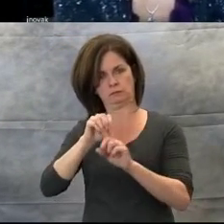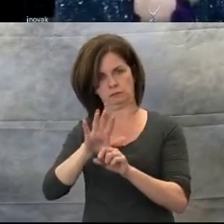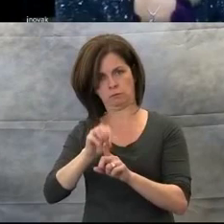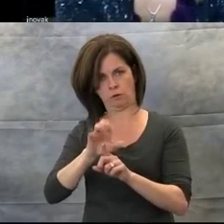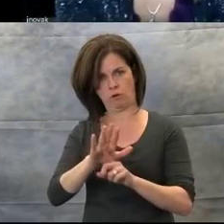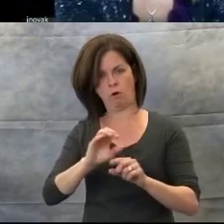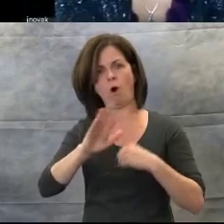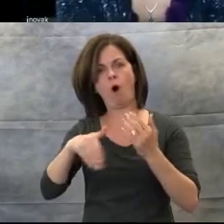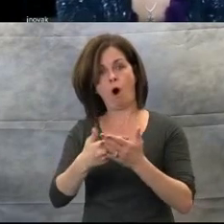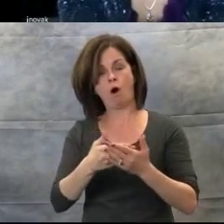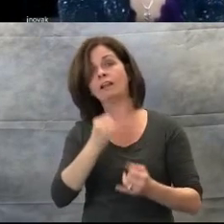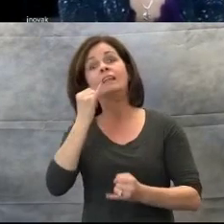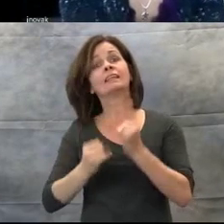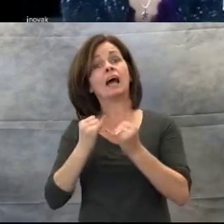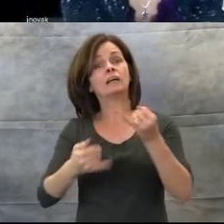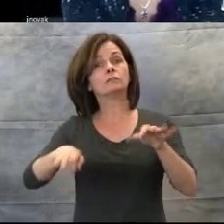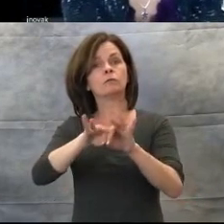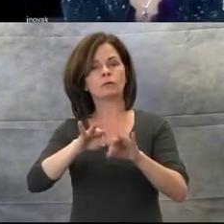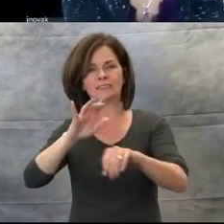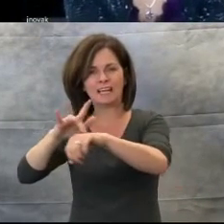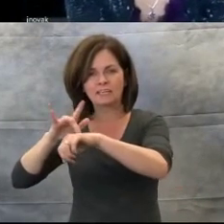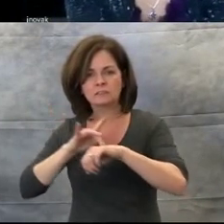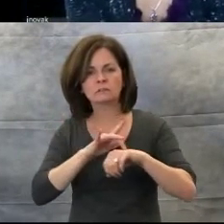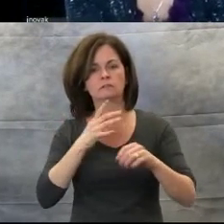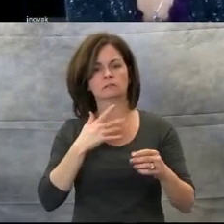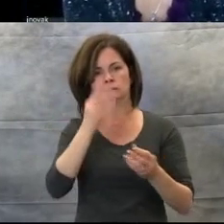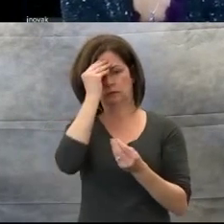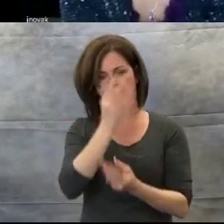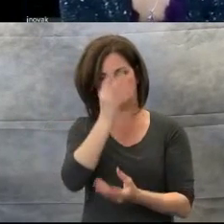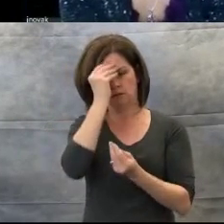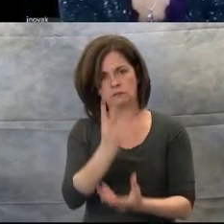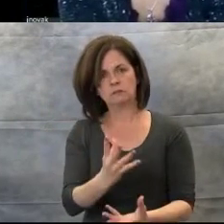often paired with tactual objects, such as songbooks,